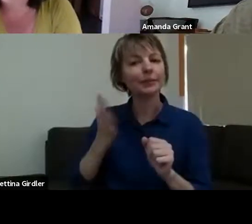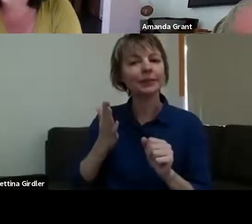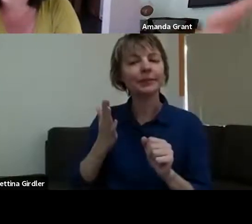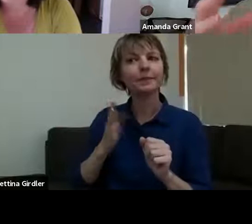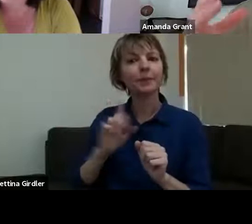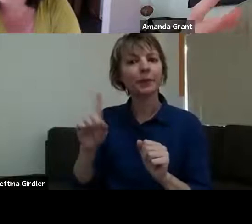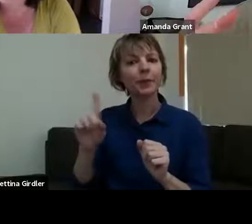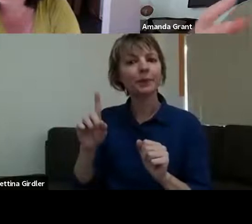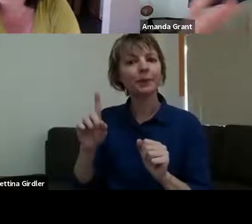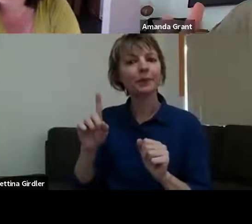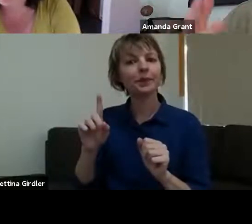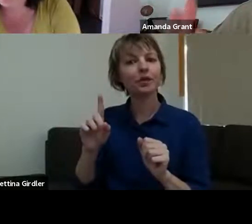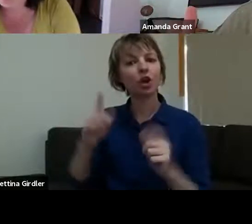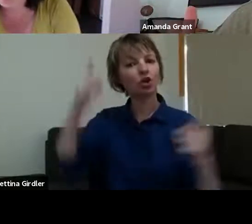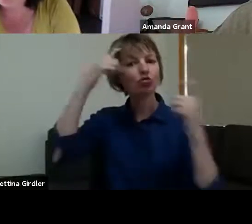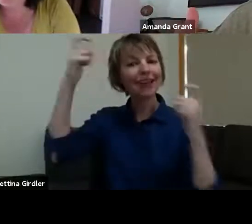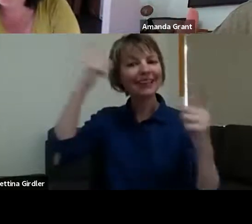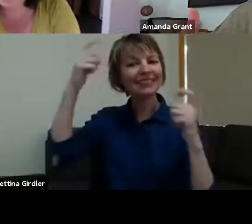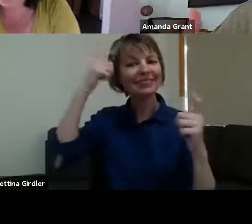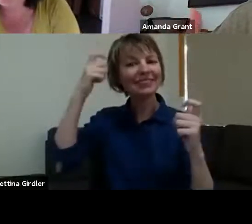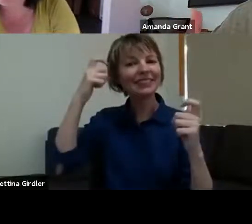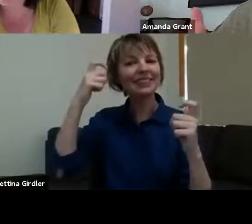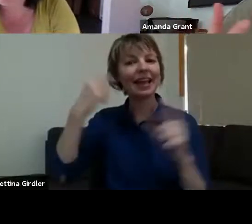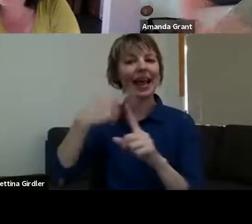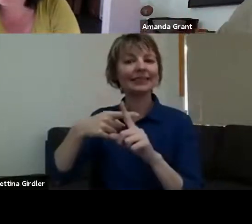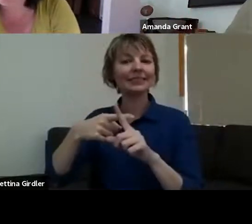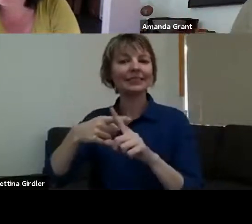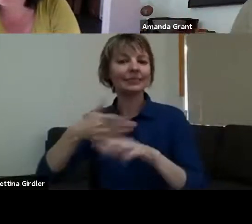creativity and creative practise in a post-disaster environment, in